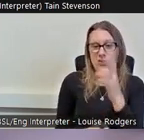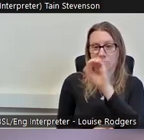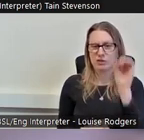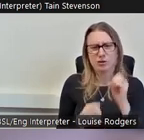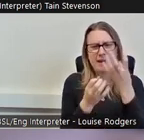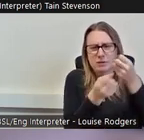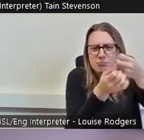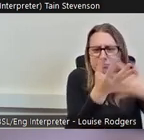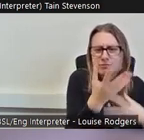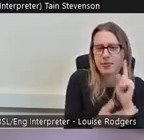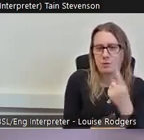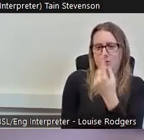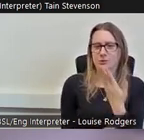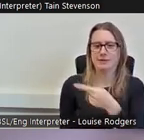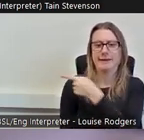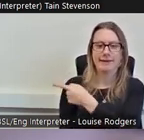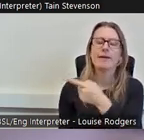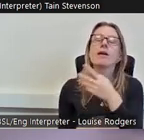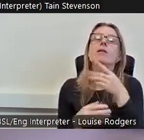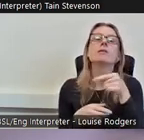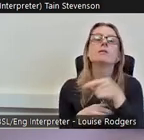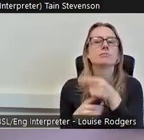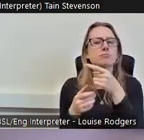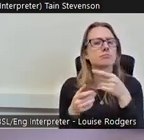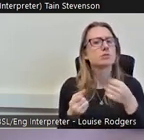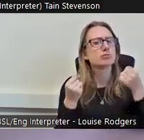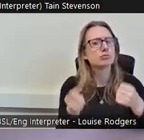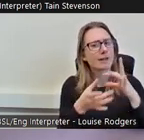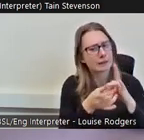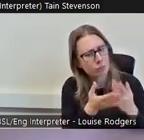strong links in the Scottish Household Survey showing that people that engage with the historic